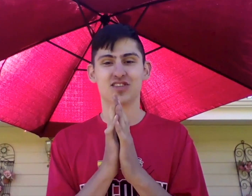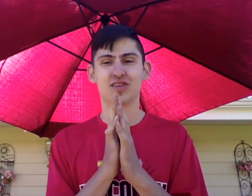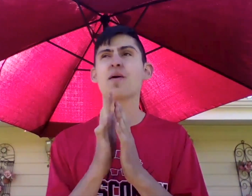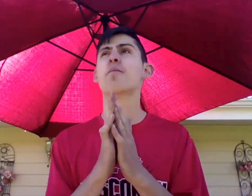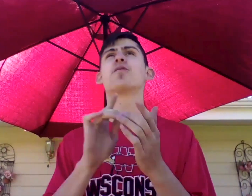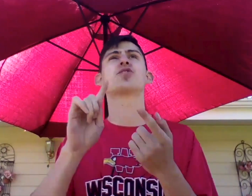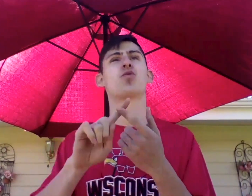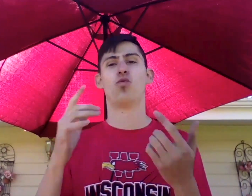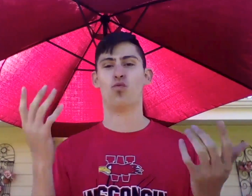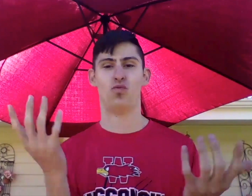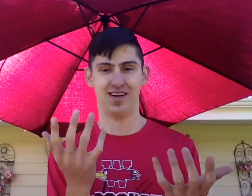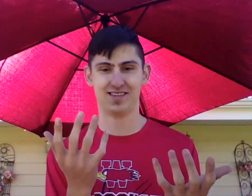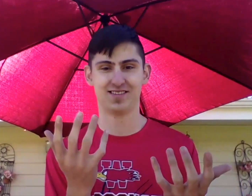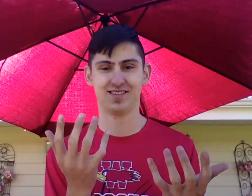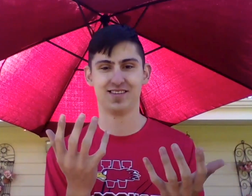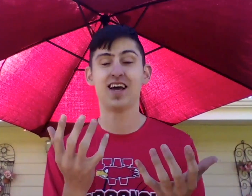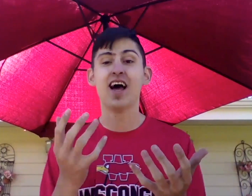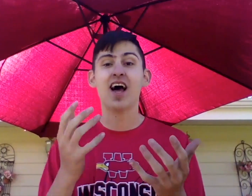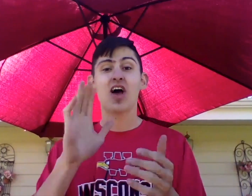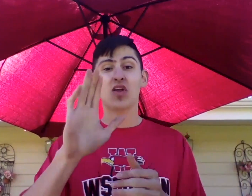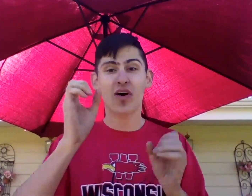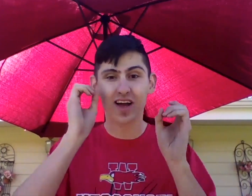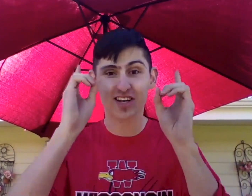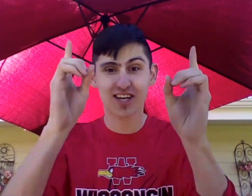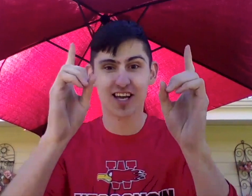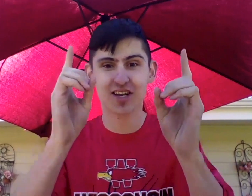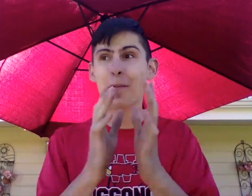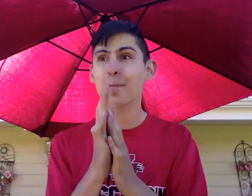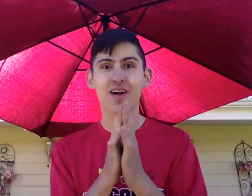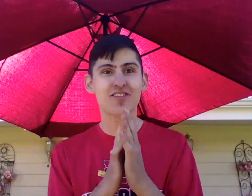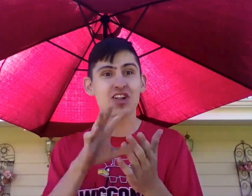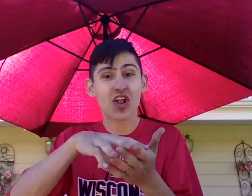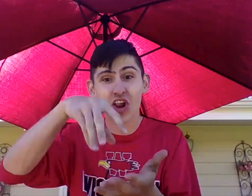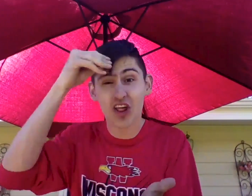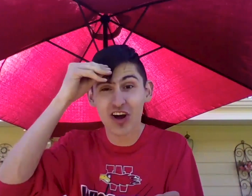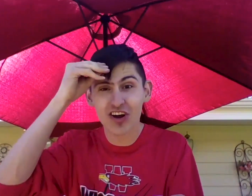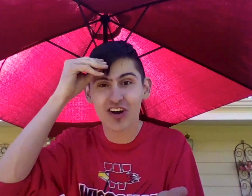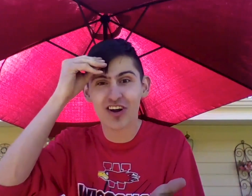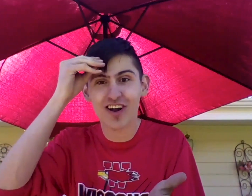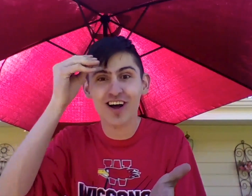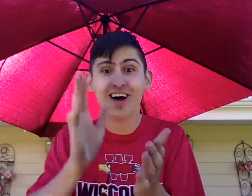Second is motivation. Motivation to your education. Being motivated to learn.